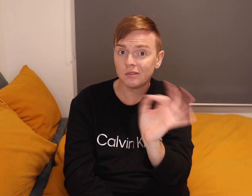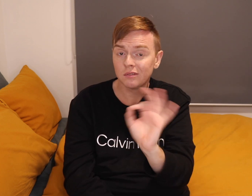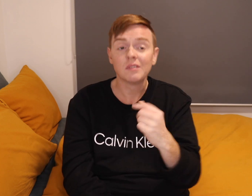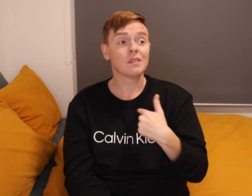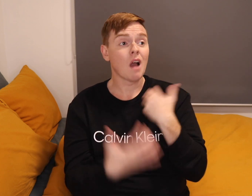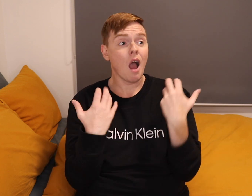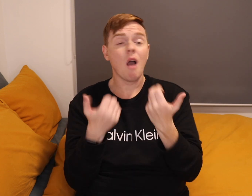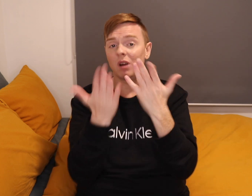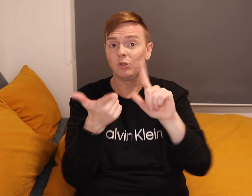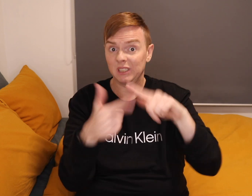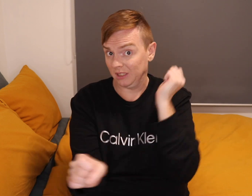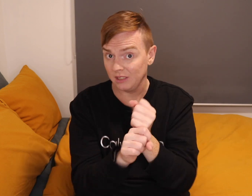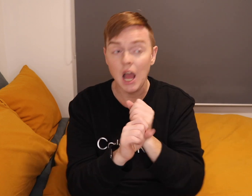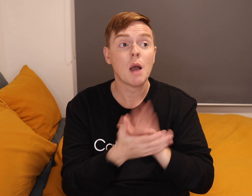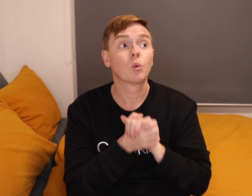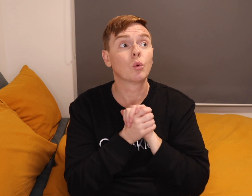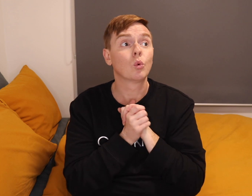I will give you an example: